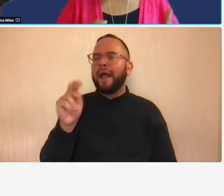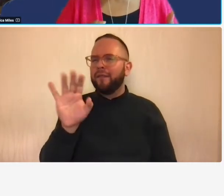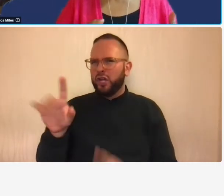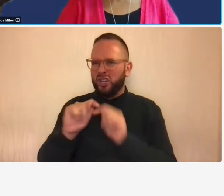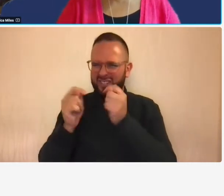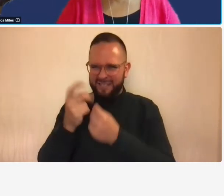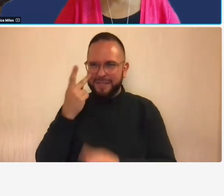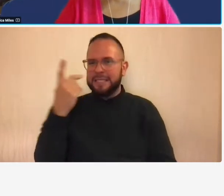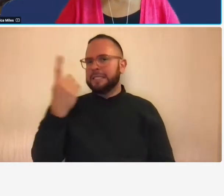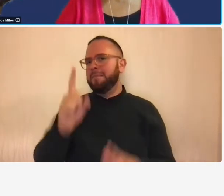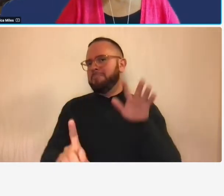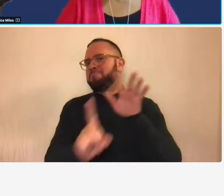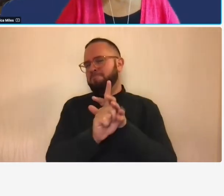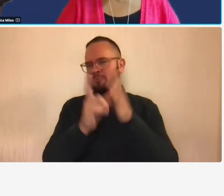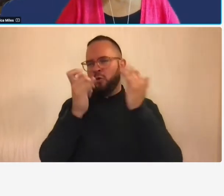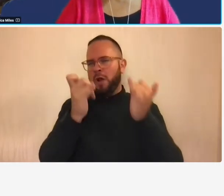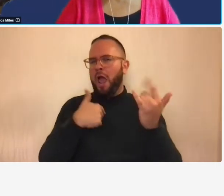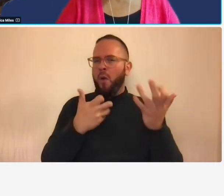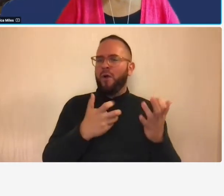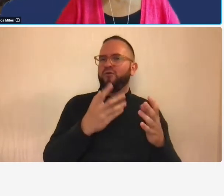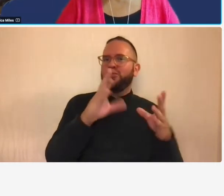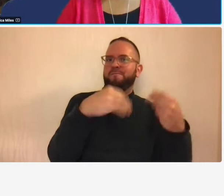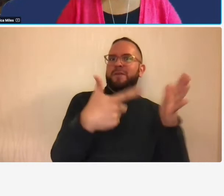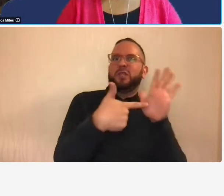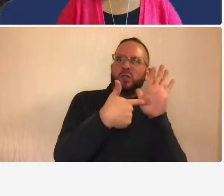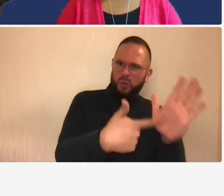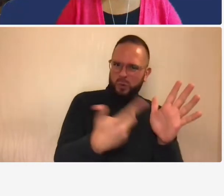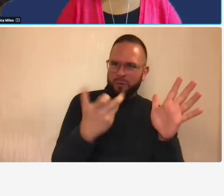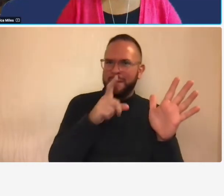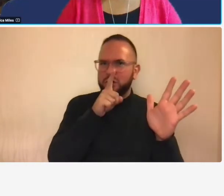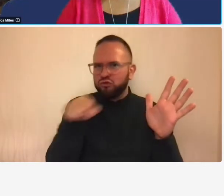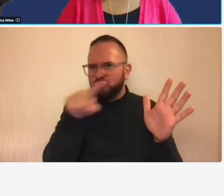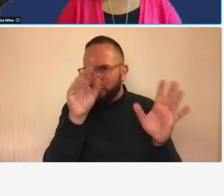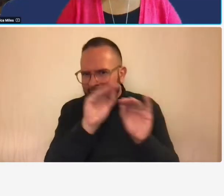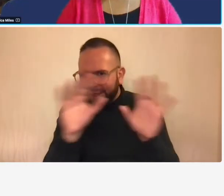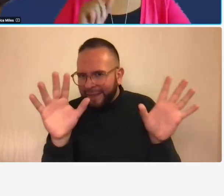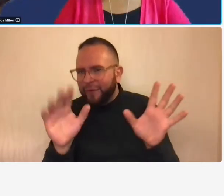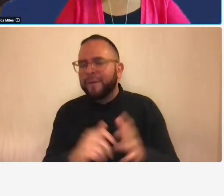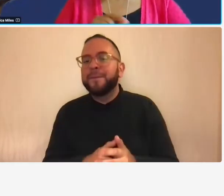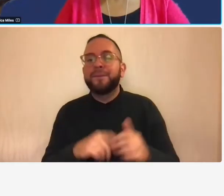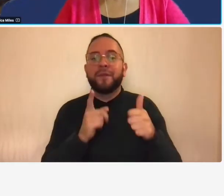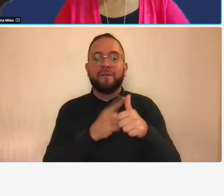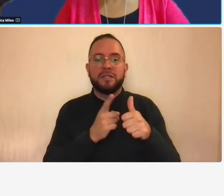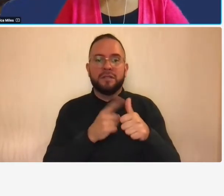to bring it up here to make sure everybody's clear so first of all the owners of companies